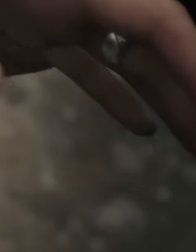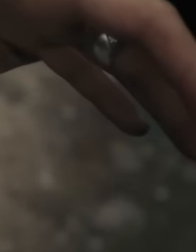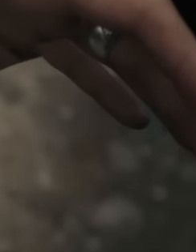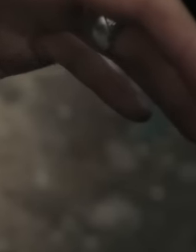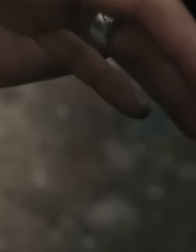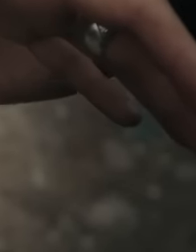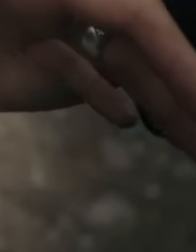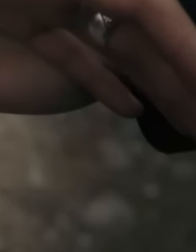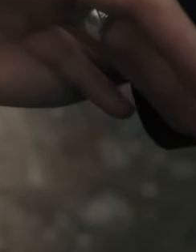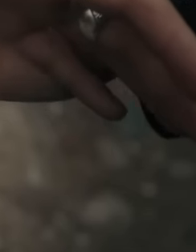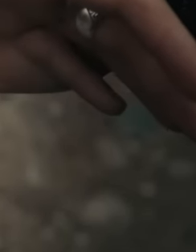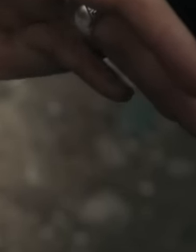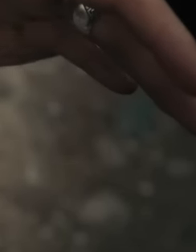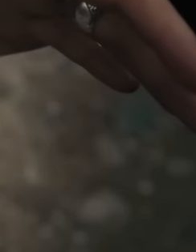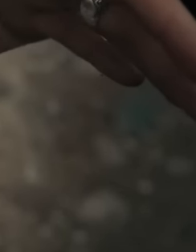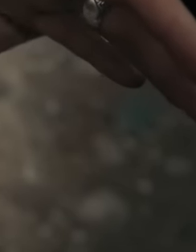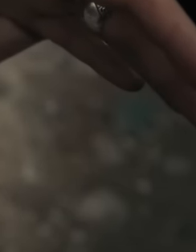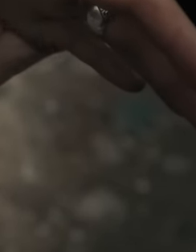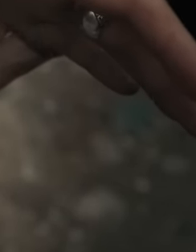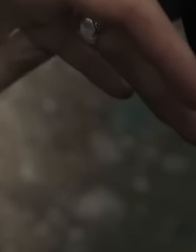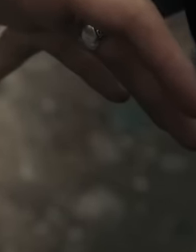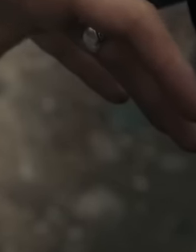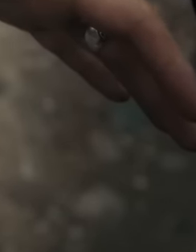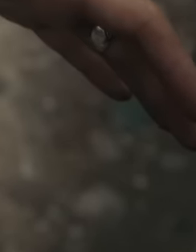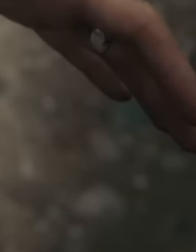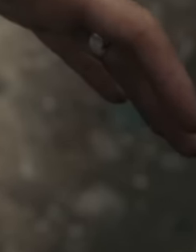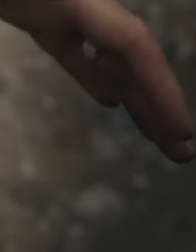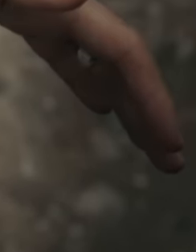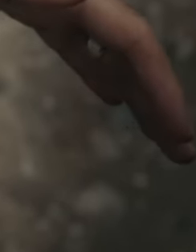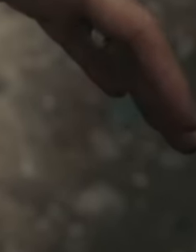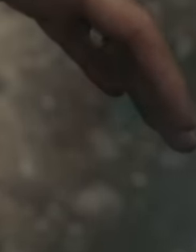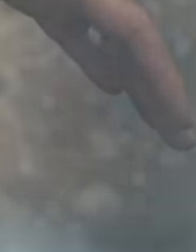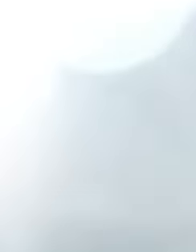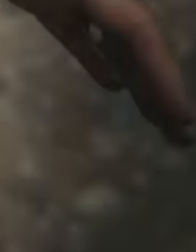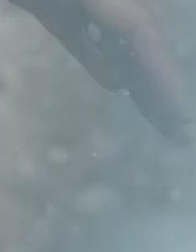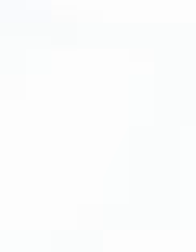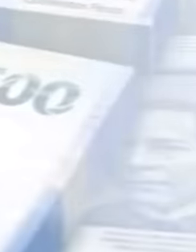of Justice, they always acted in a manner quickly to the one who